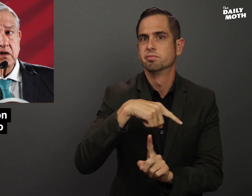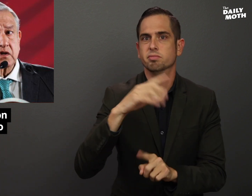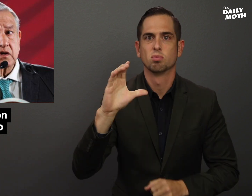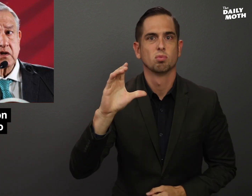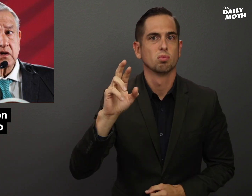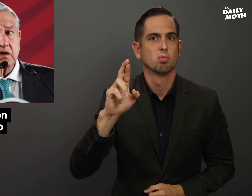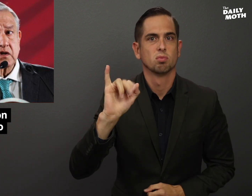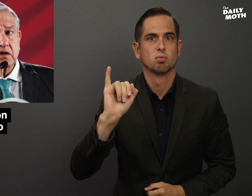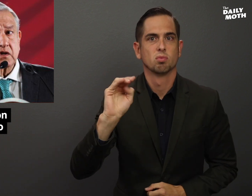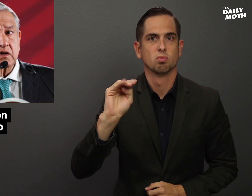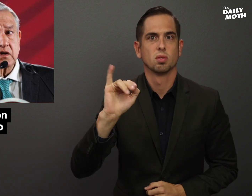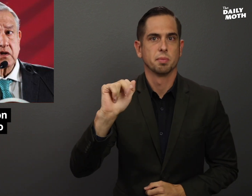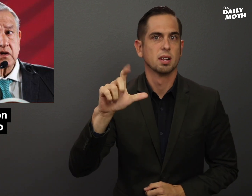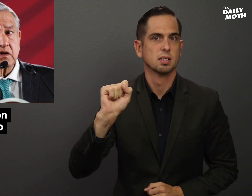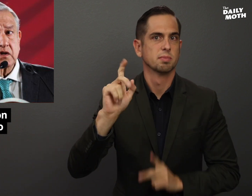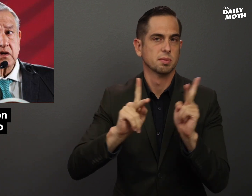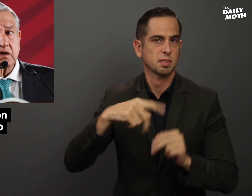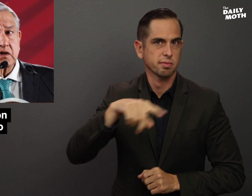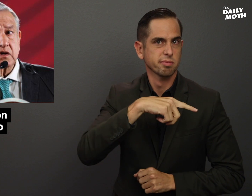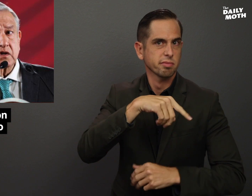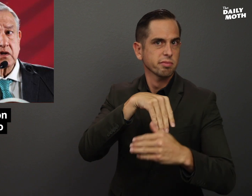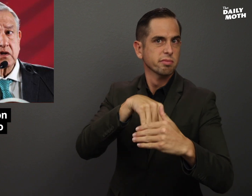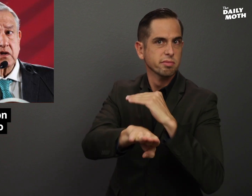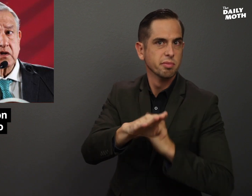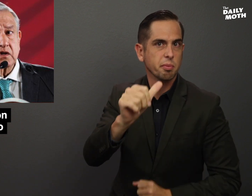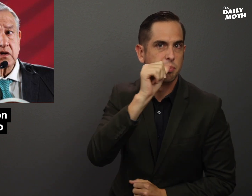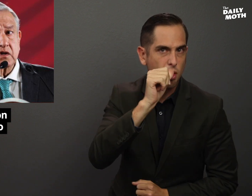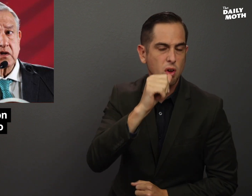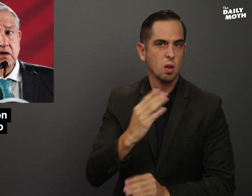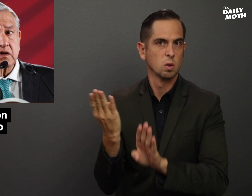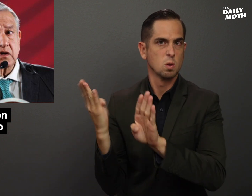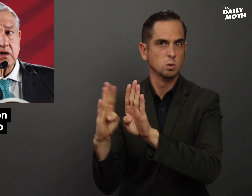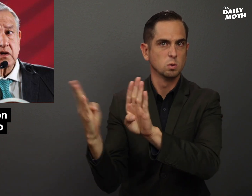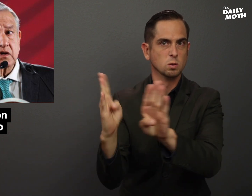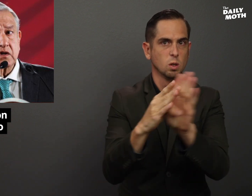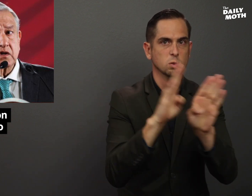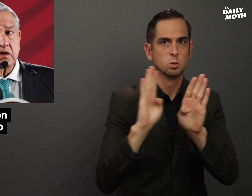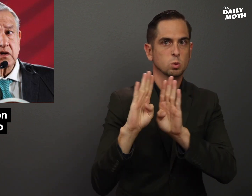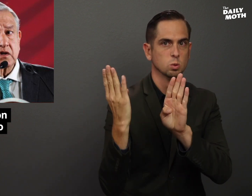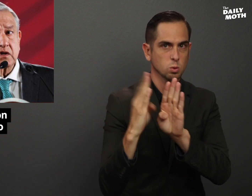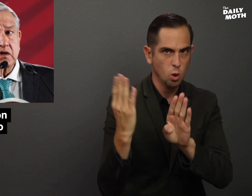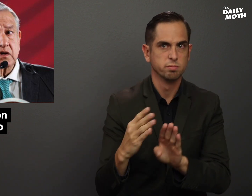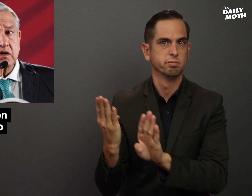there were criminals who went in the bar, closed the doors,